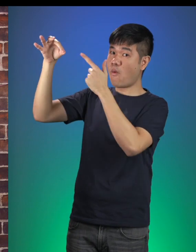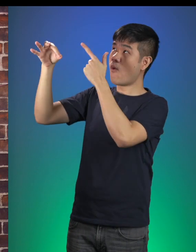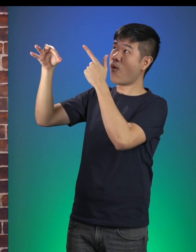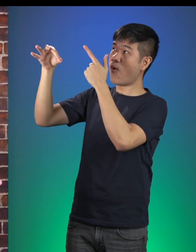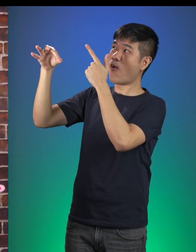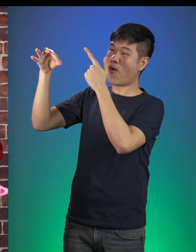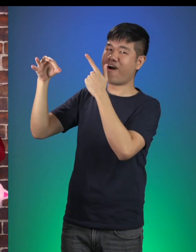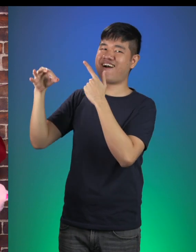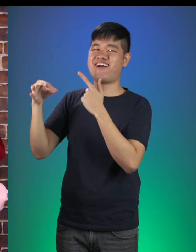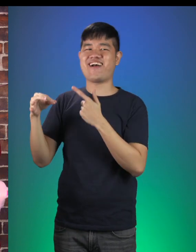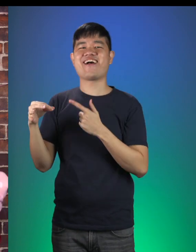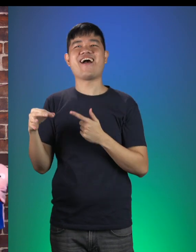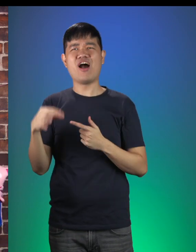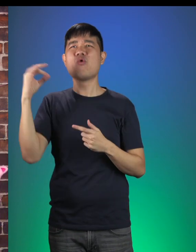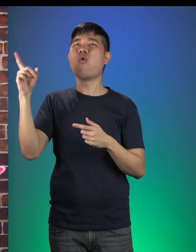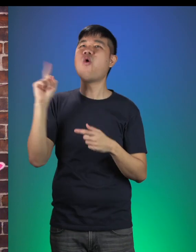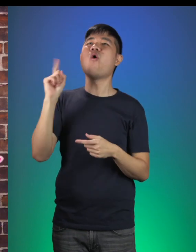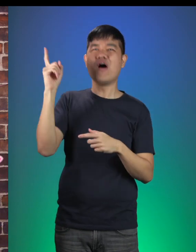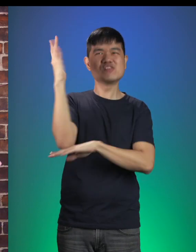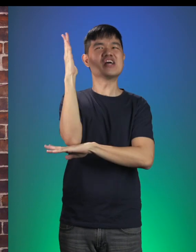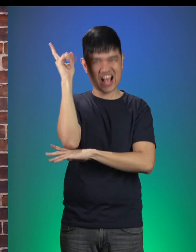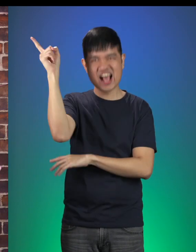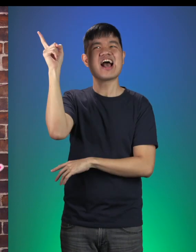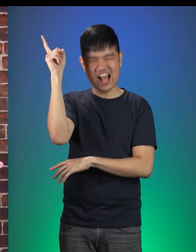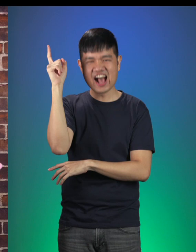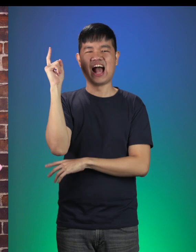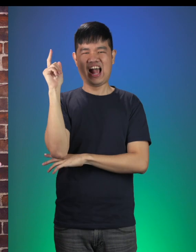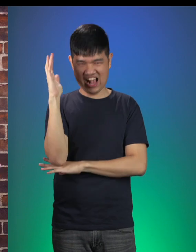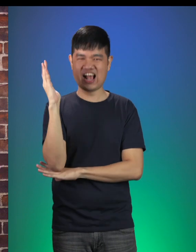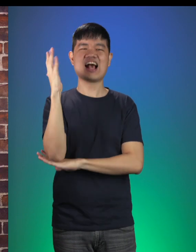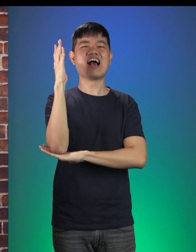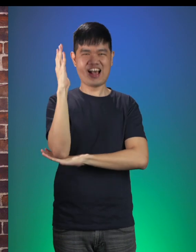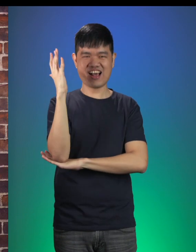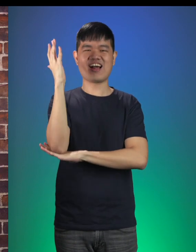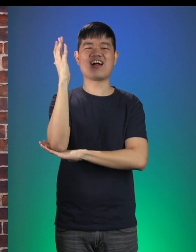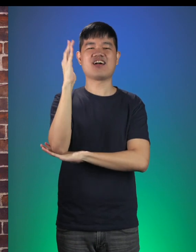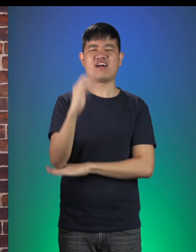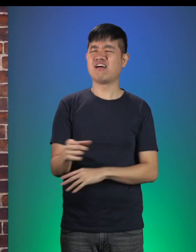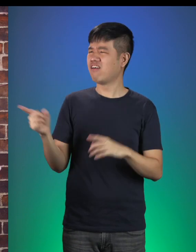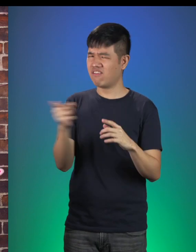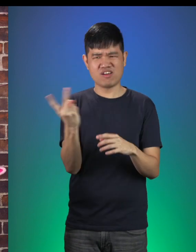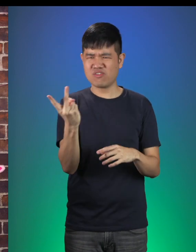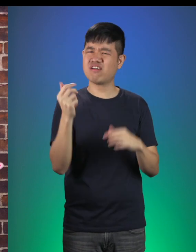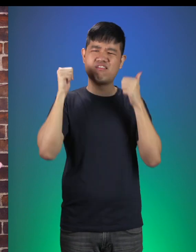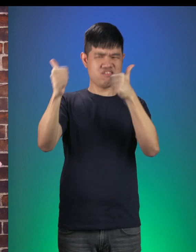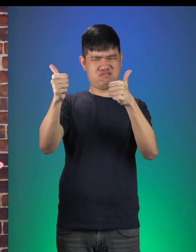Little Red: Oh right! Paper comes from trees and wood! That’s wonderful you two!